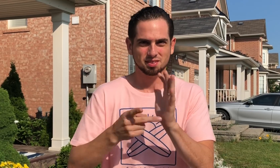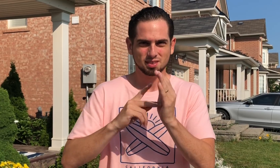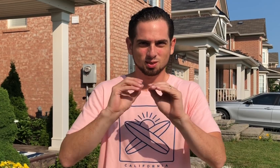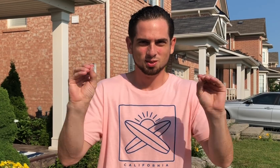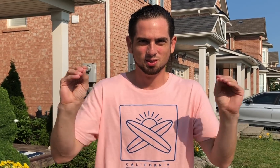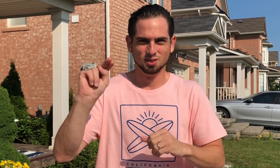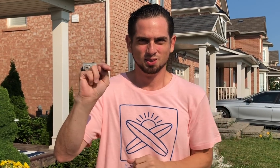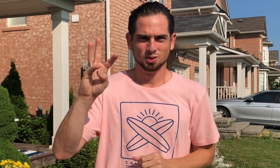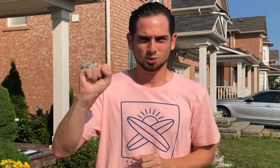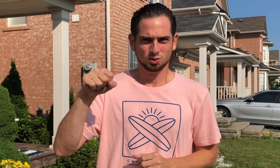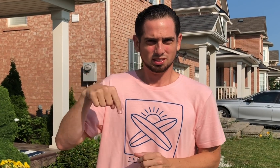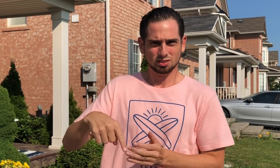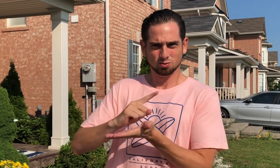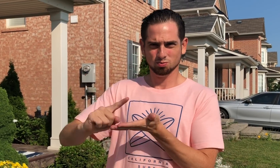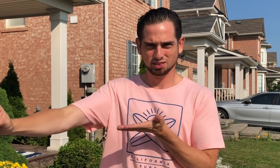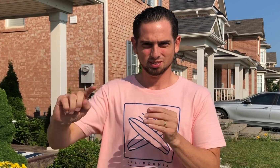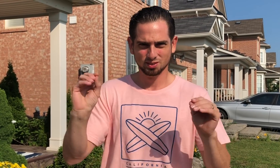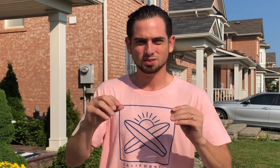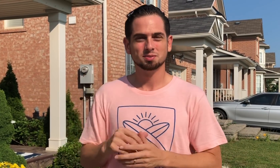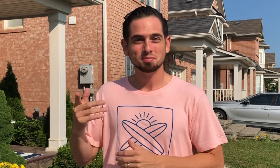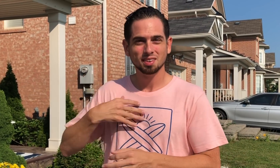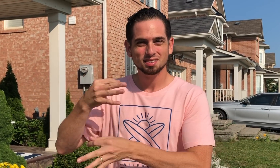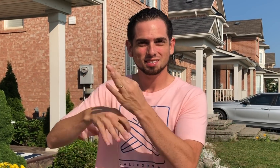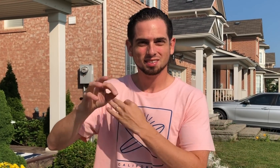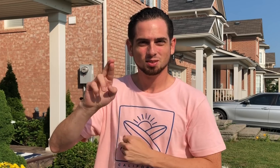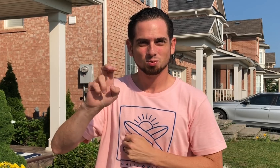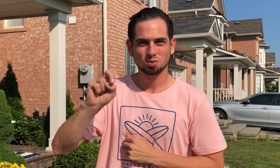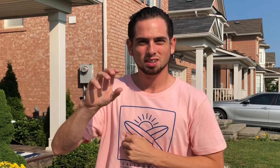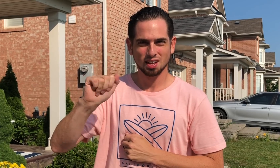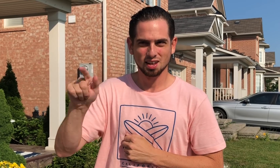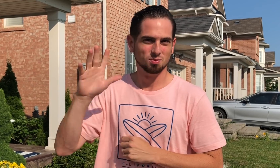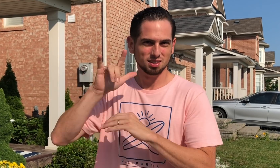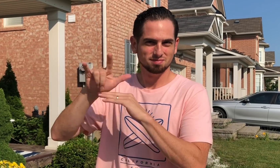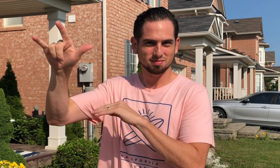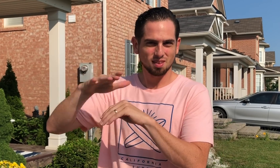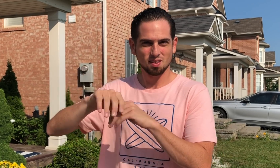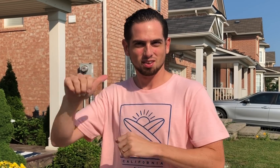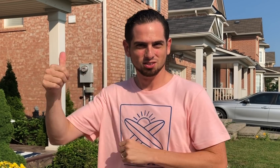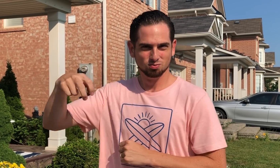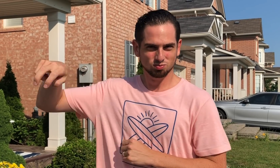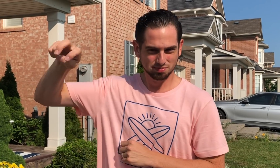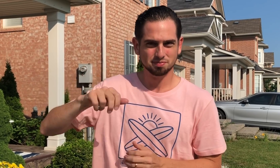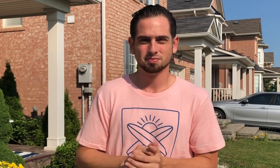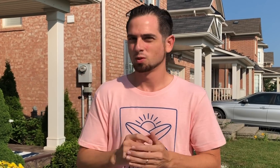This means there will be no news this week. My sub, Renca, will be on another trip as well.